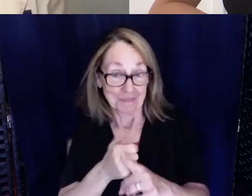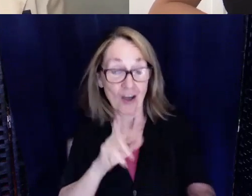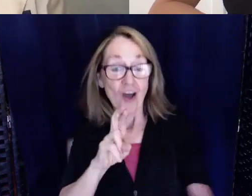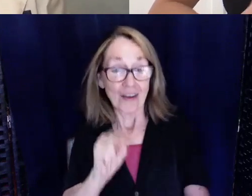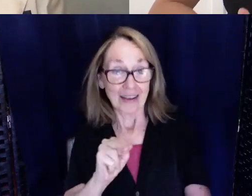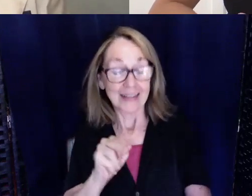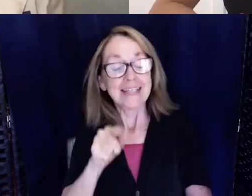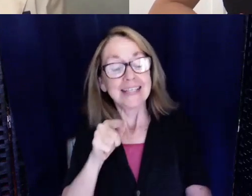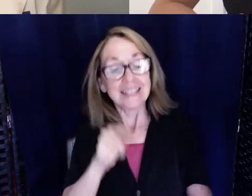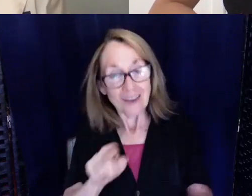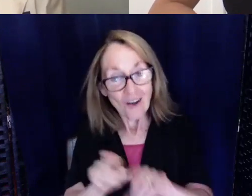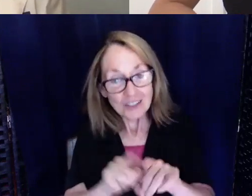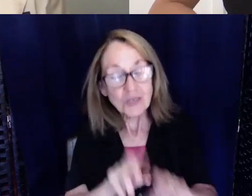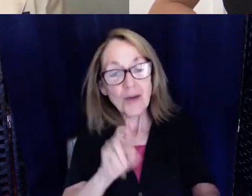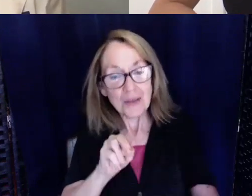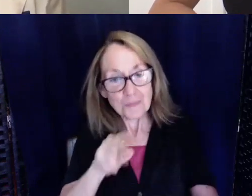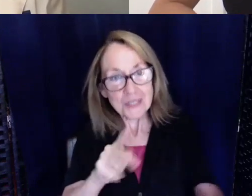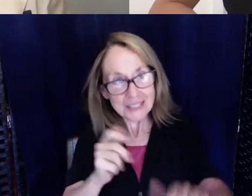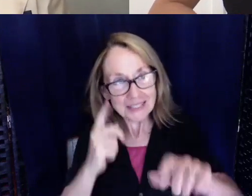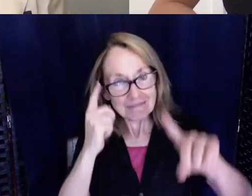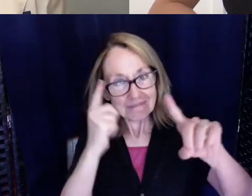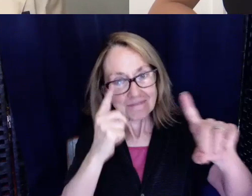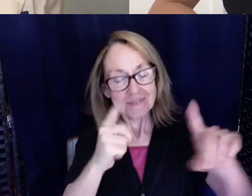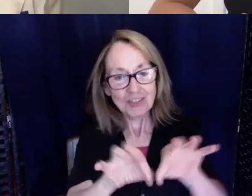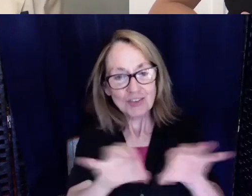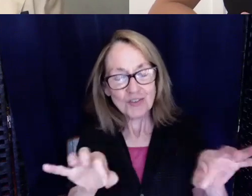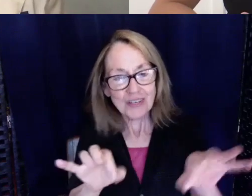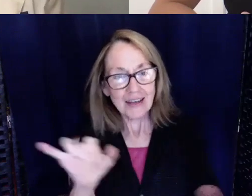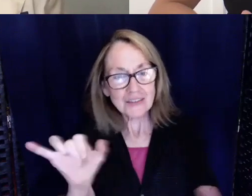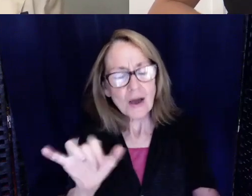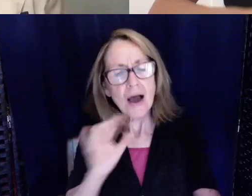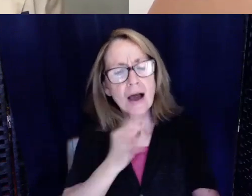pursuing his nurse practitioner degree as well, so I'm curious what